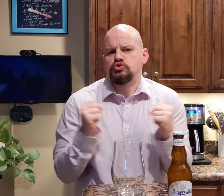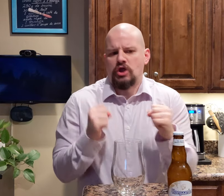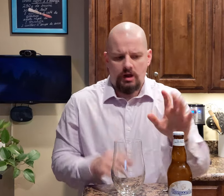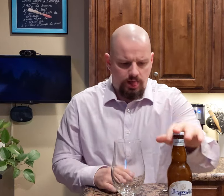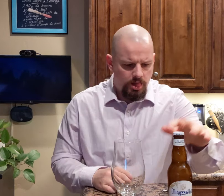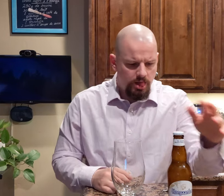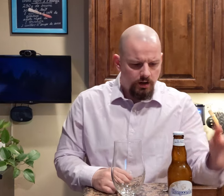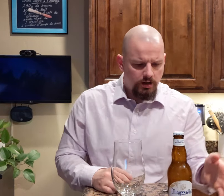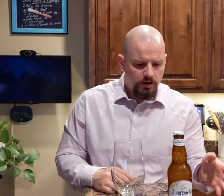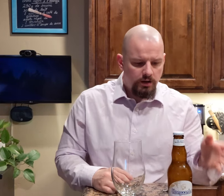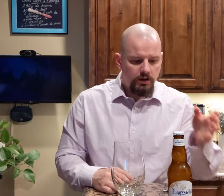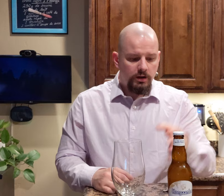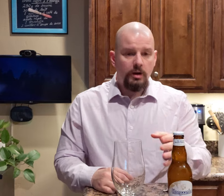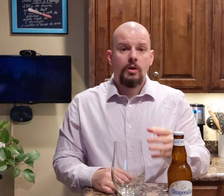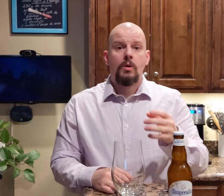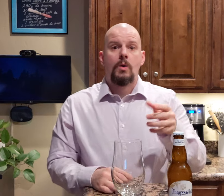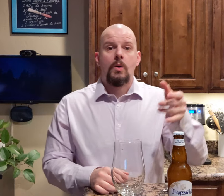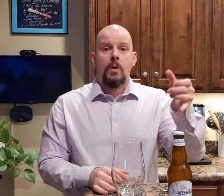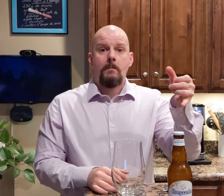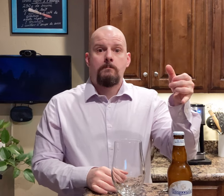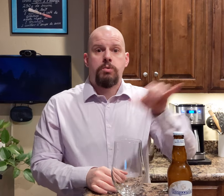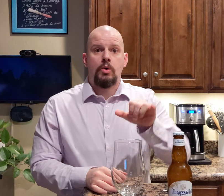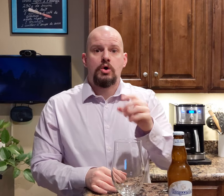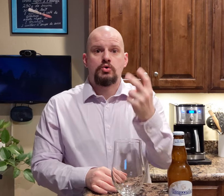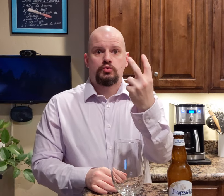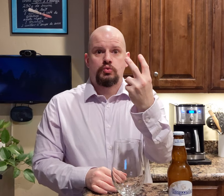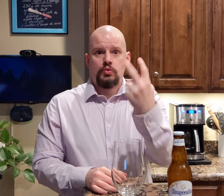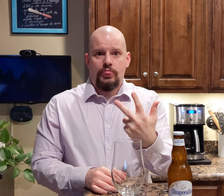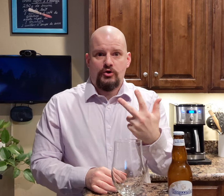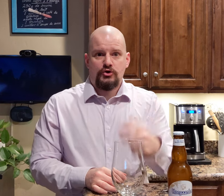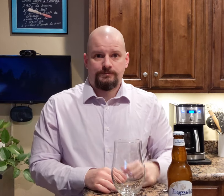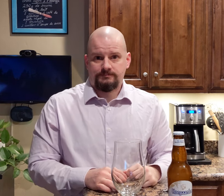"Pour two-thirds"